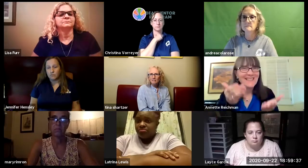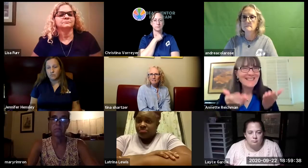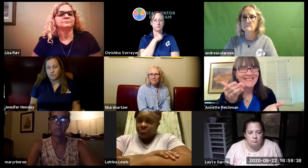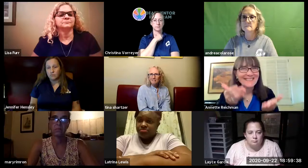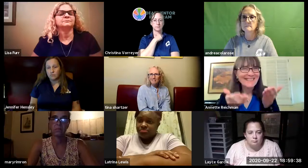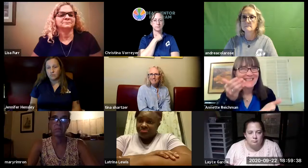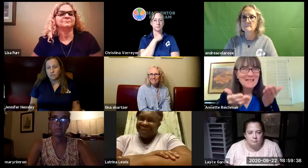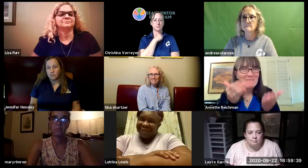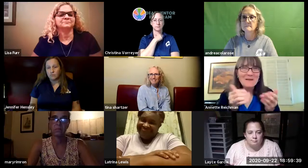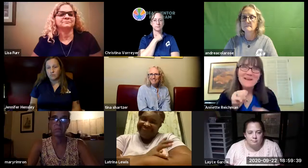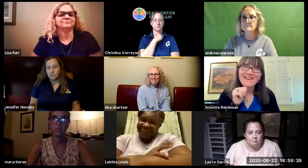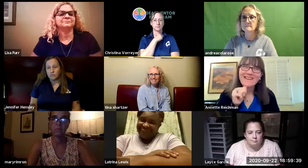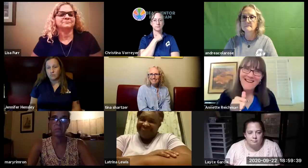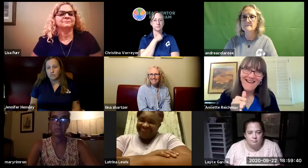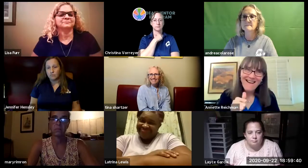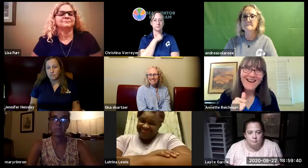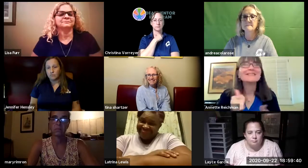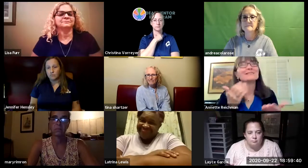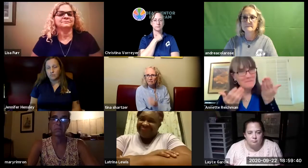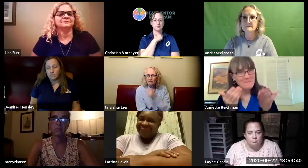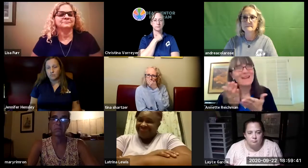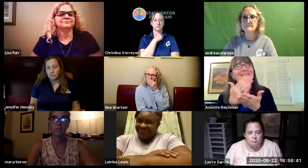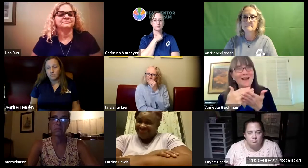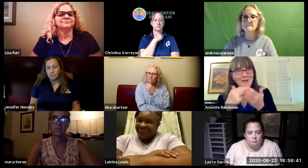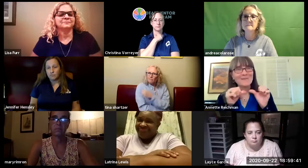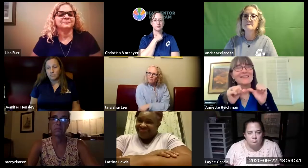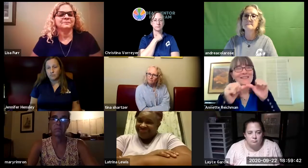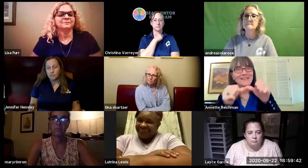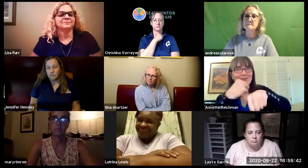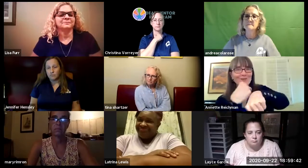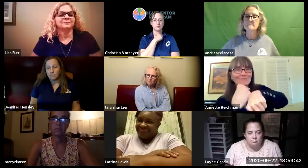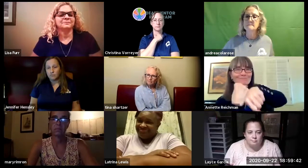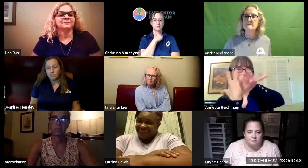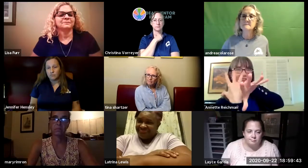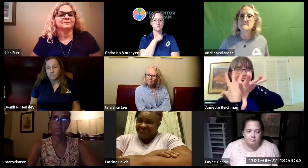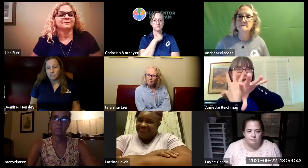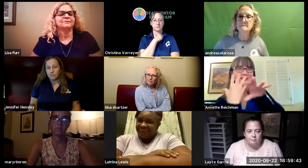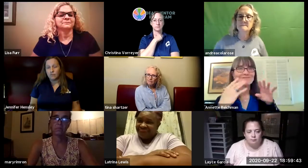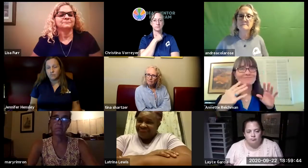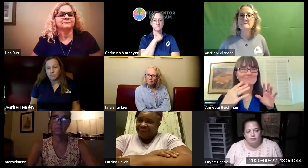not too sure if all of our teachers will be back